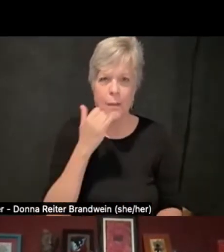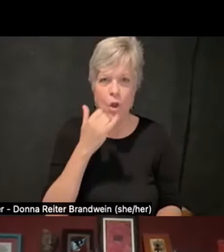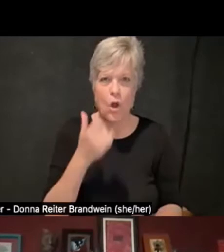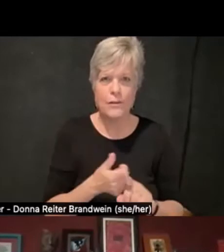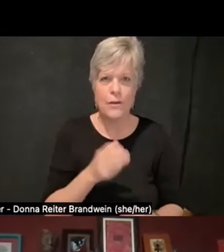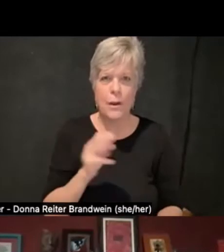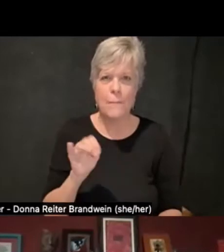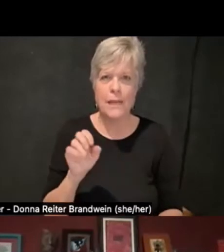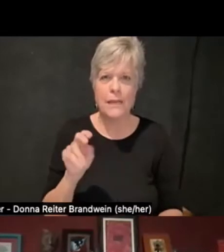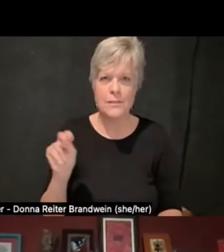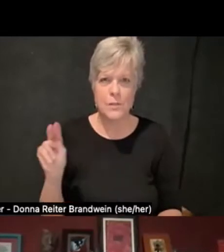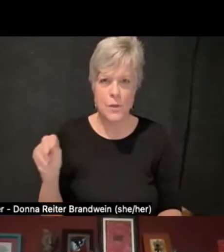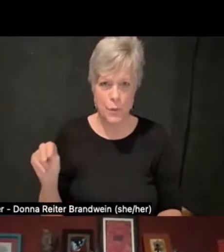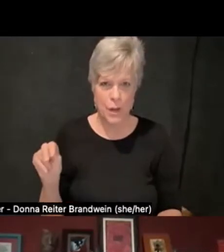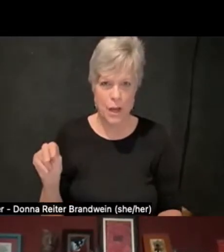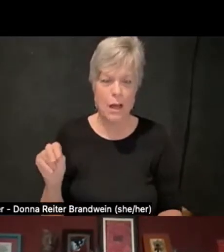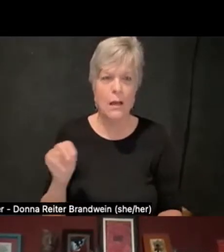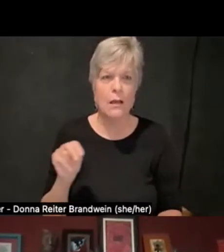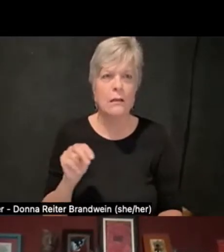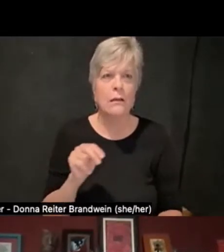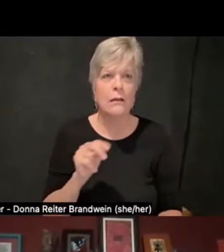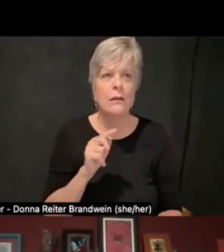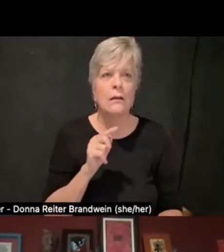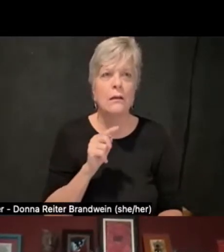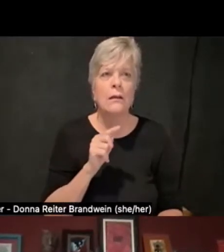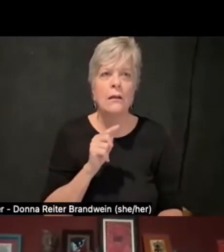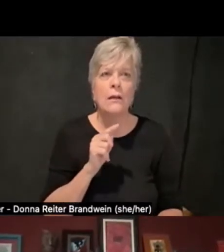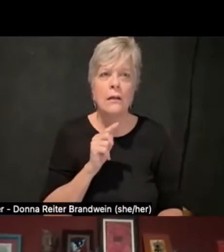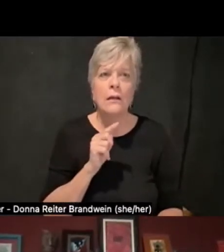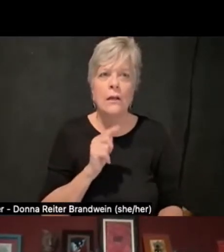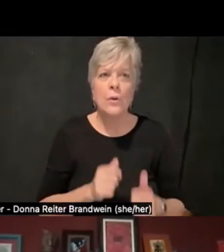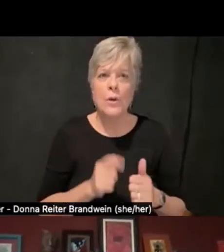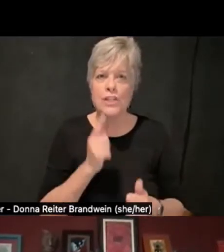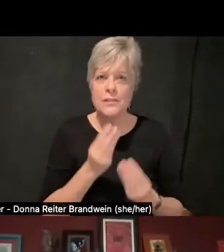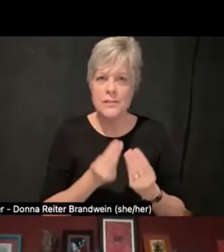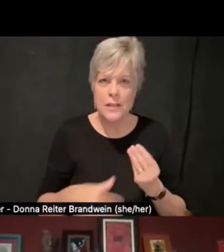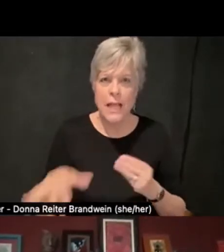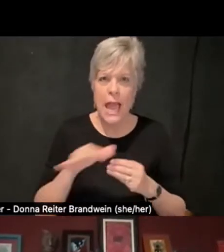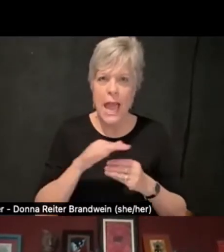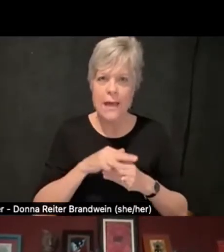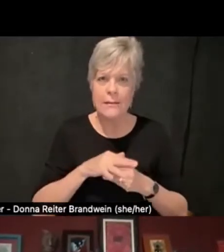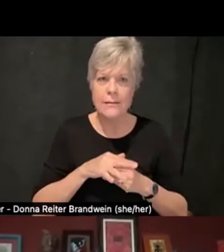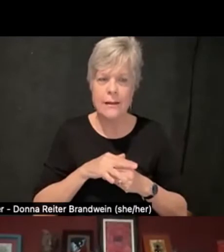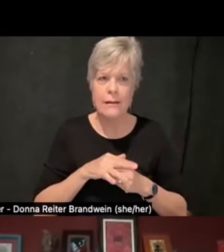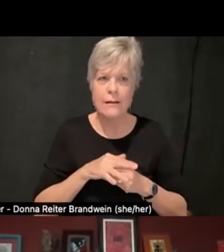which is the land of the Ojibwe,